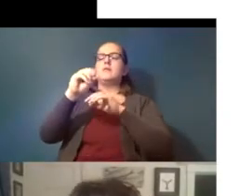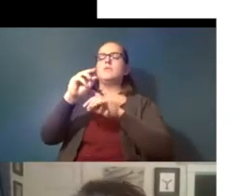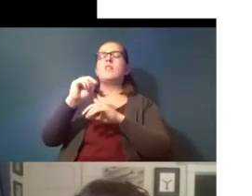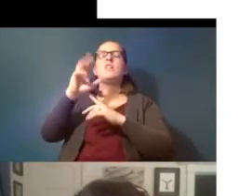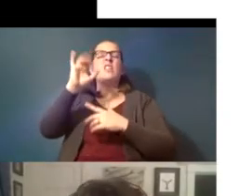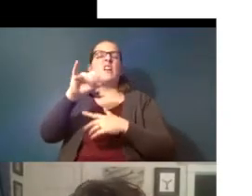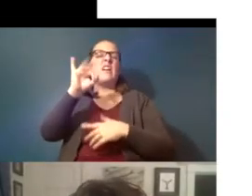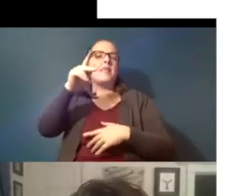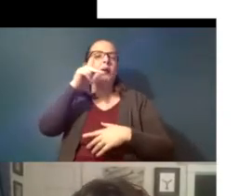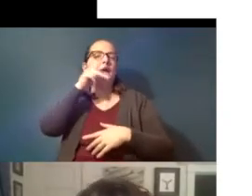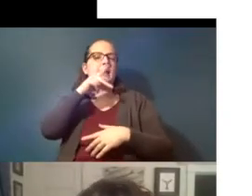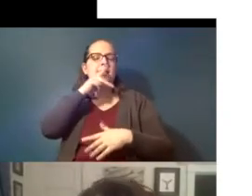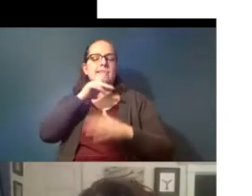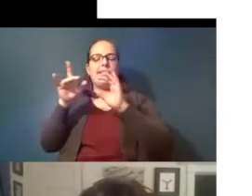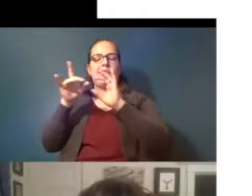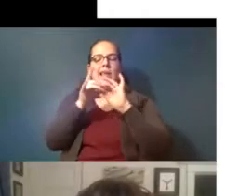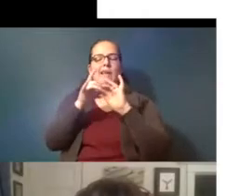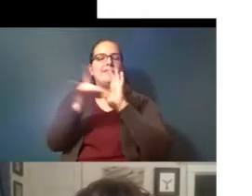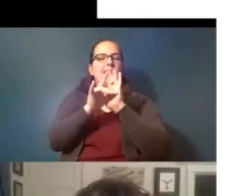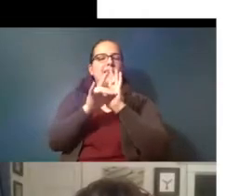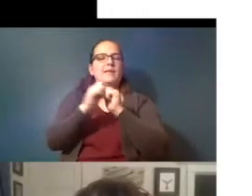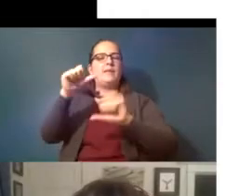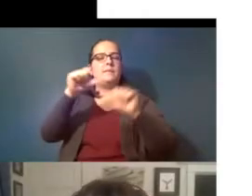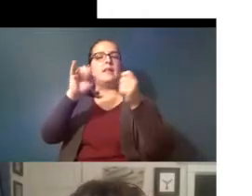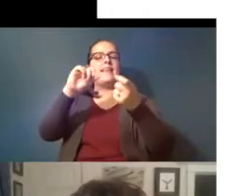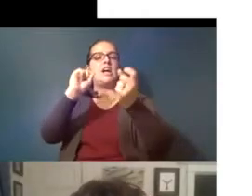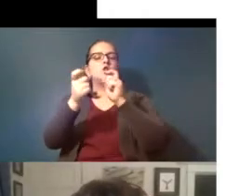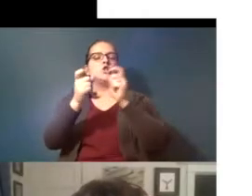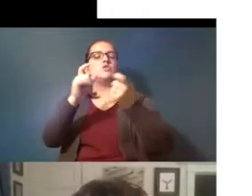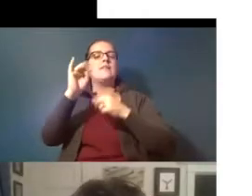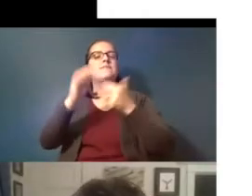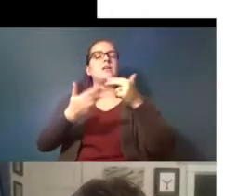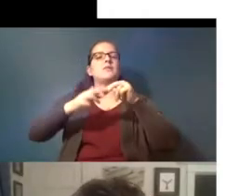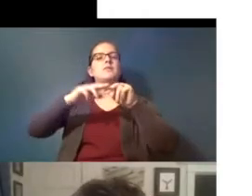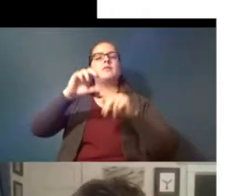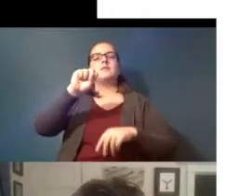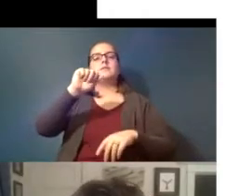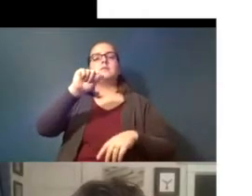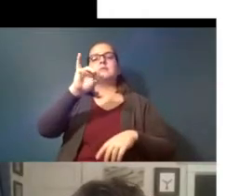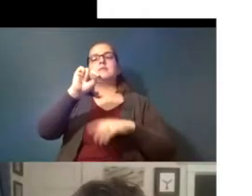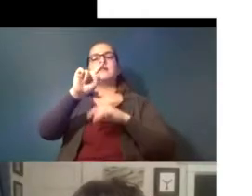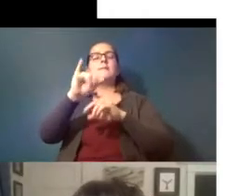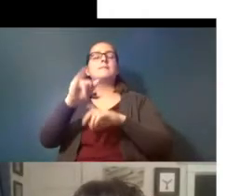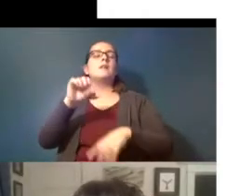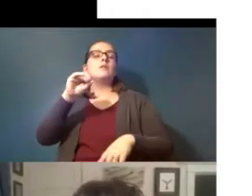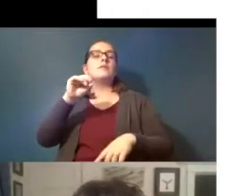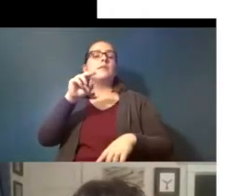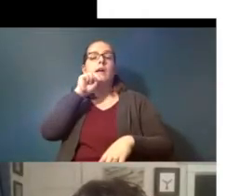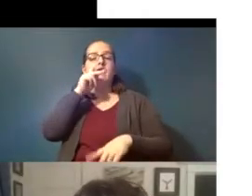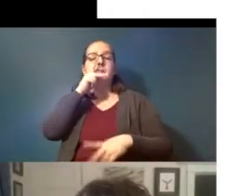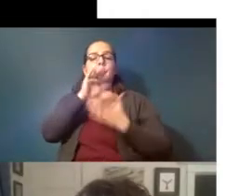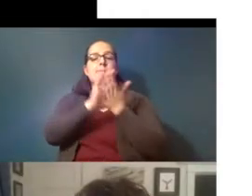that changes as you increase the salinity and so the nanoplastics are becoming larger effectively